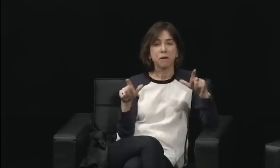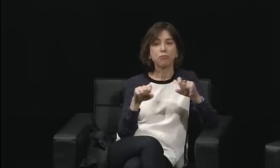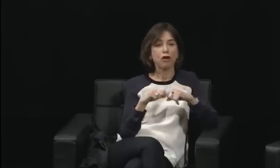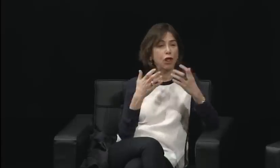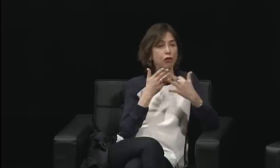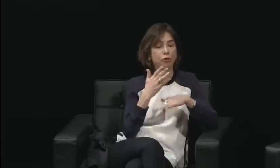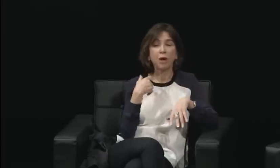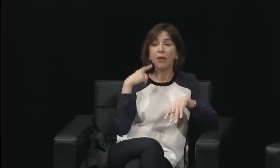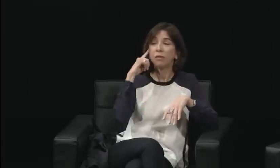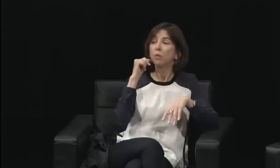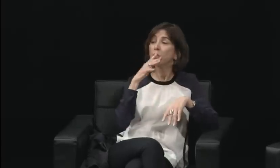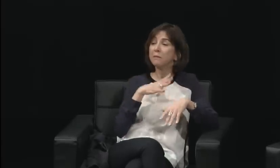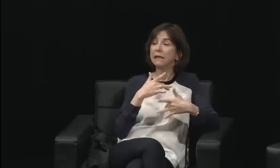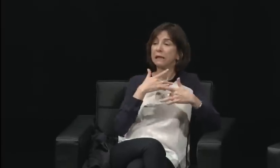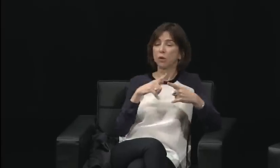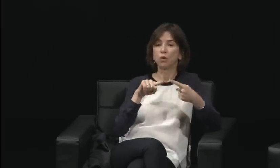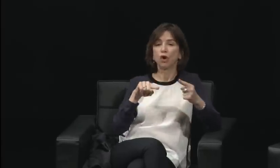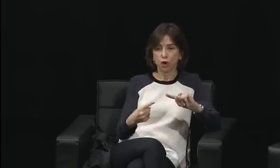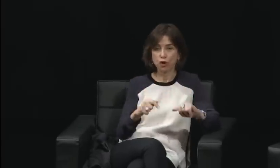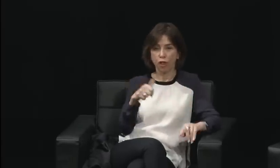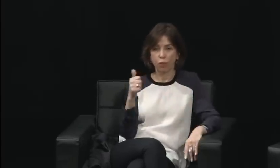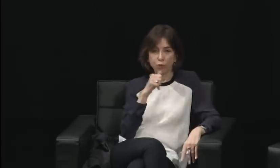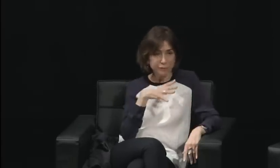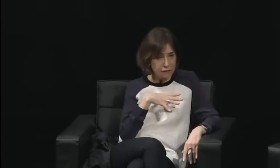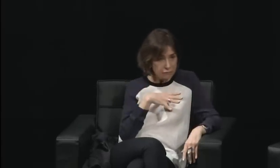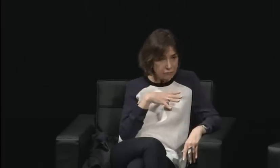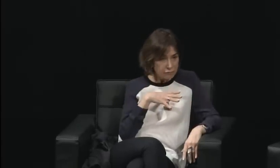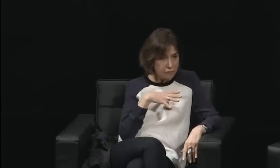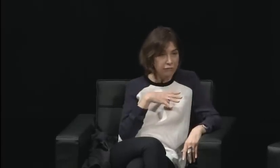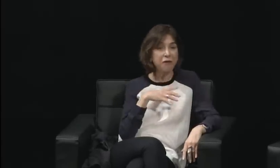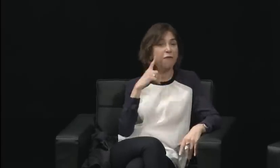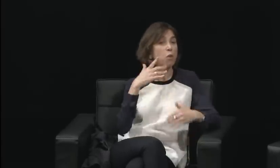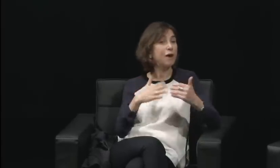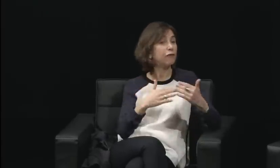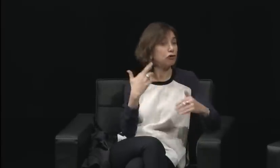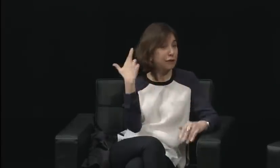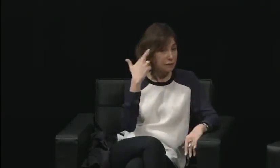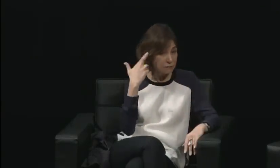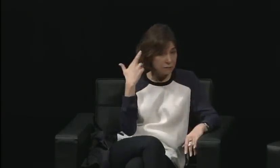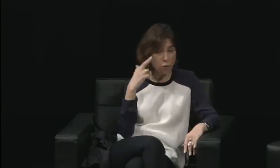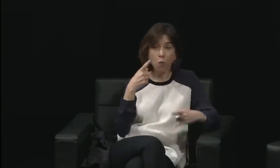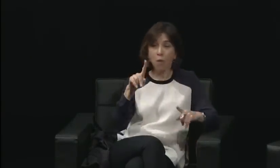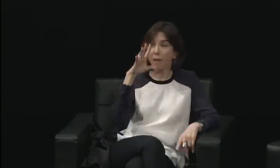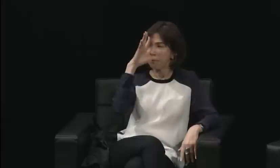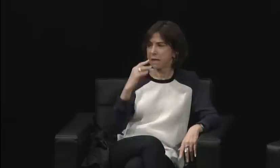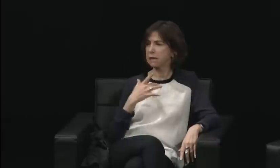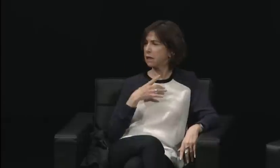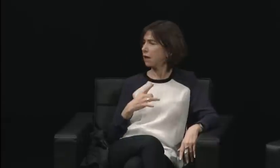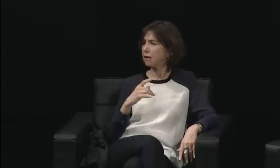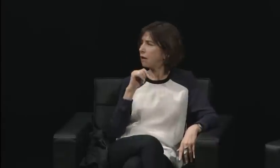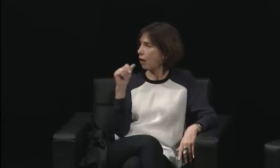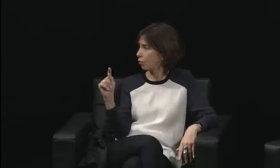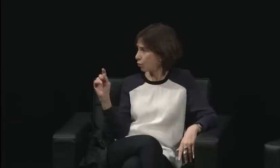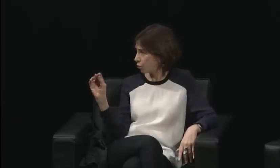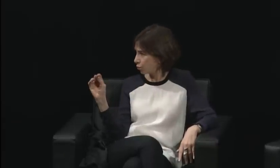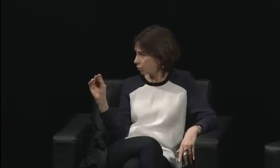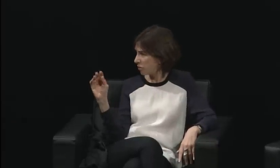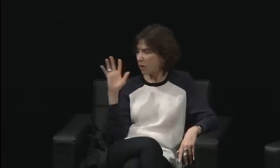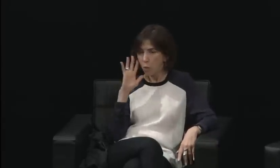No kidding, I stood up on the table and started to say my comments. I forget what the point was, but that was what I had to do.